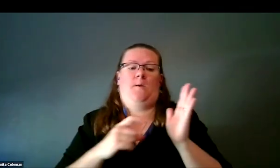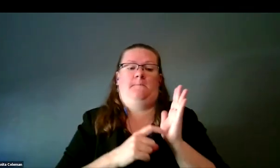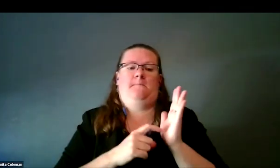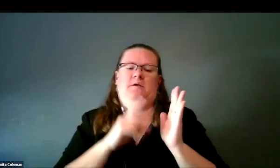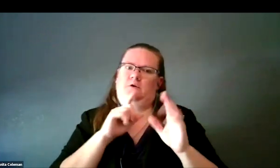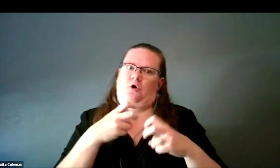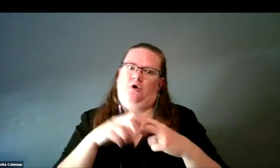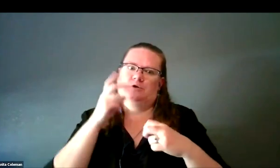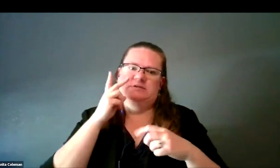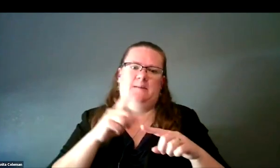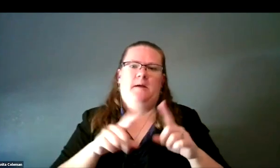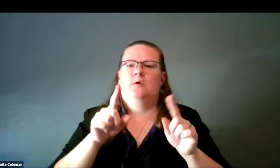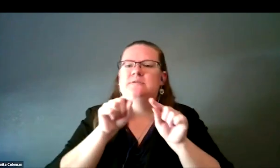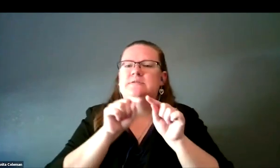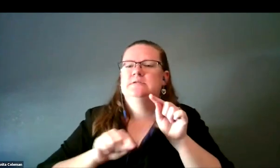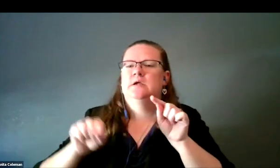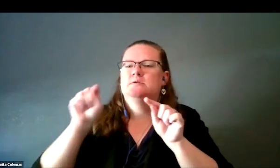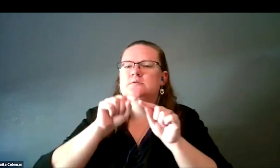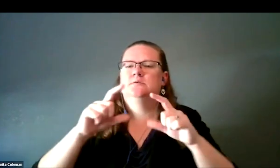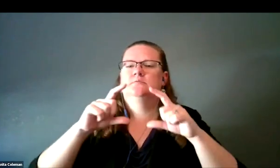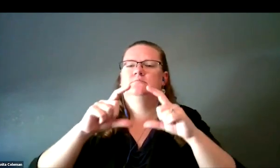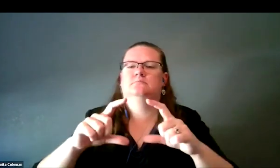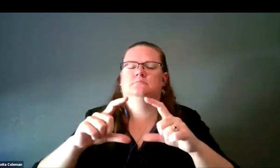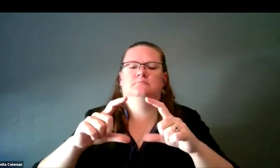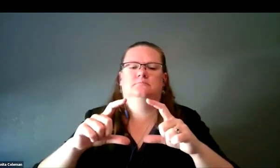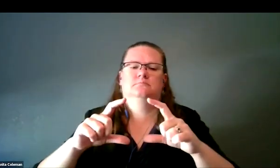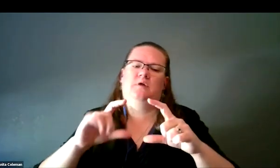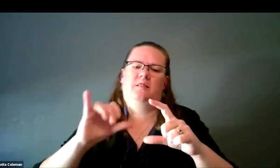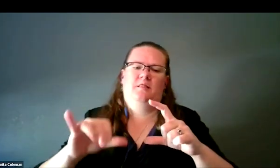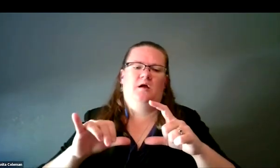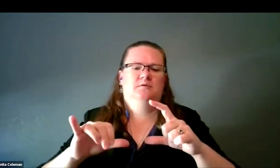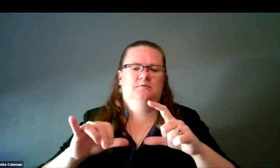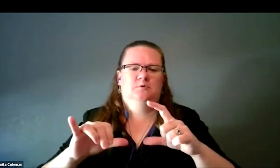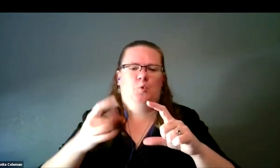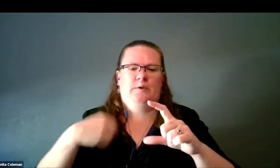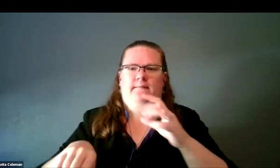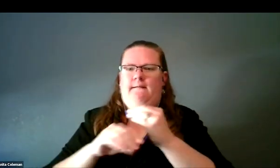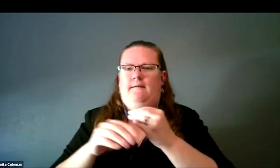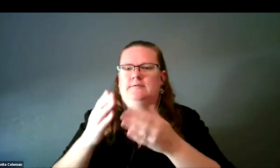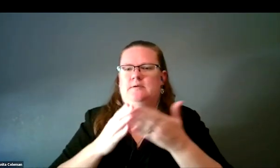it's very hard to see, but it was a disk, a sphere that we had put some of the textures on to see